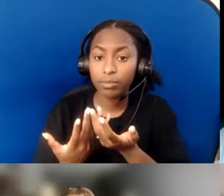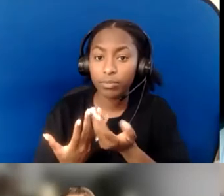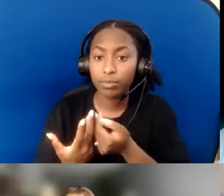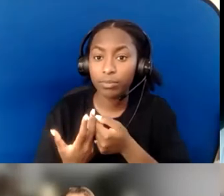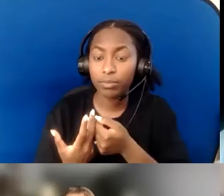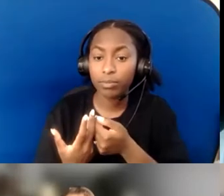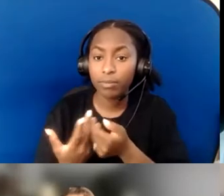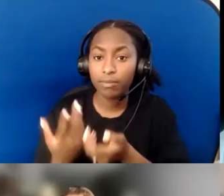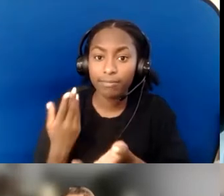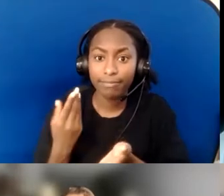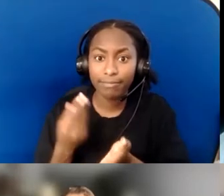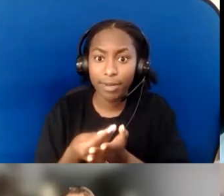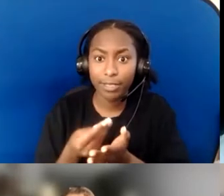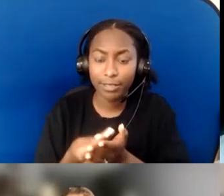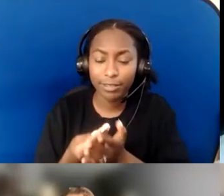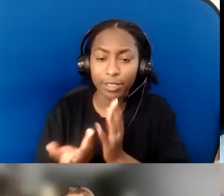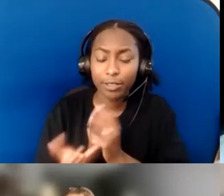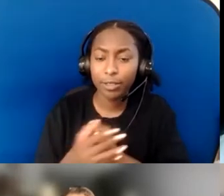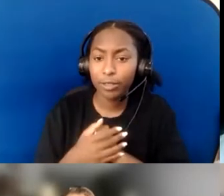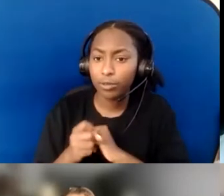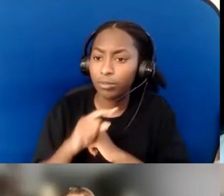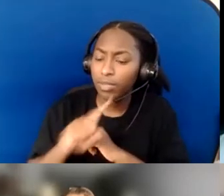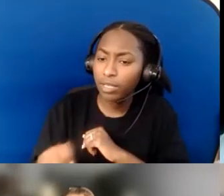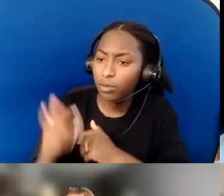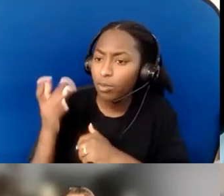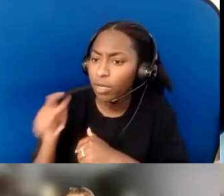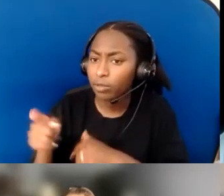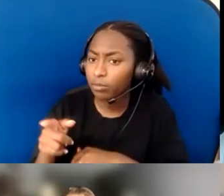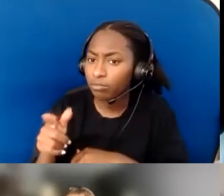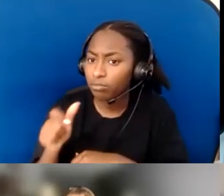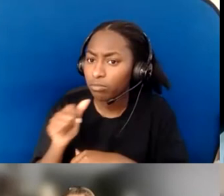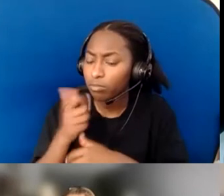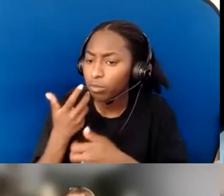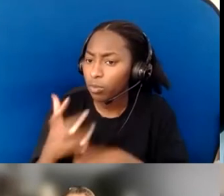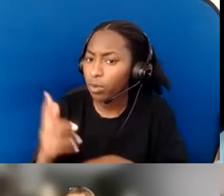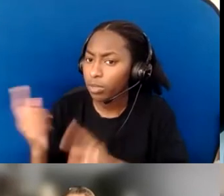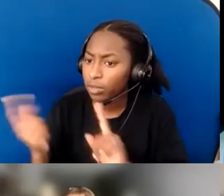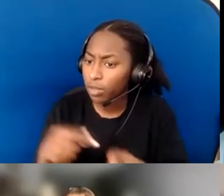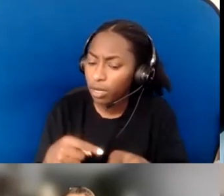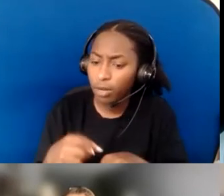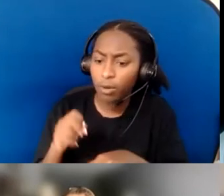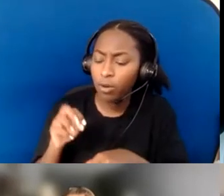or "Why are you less inclined to be participating?